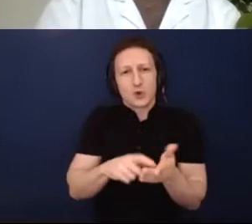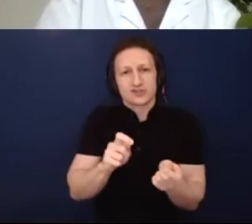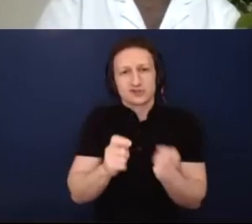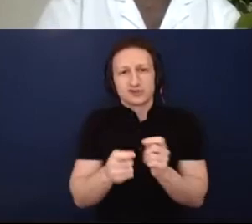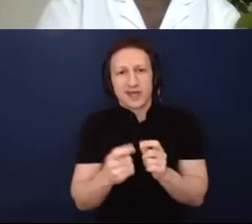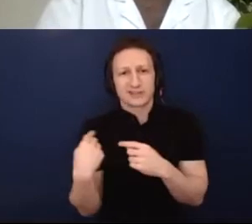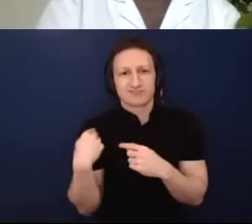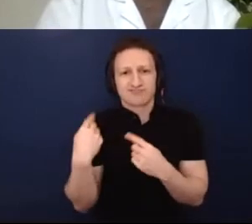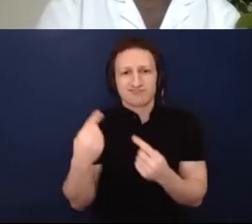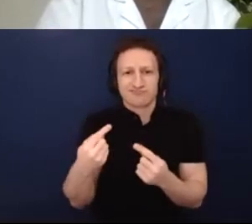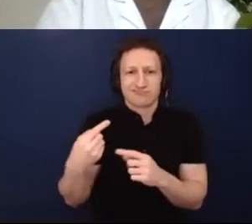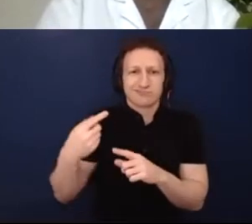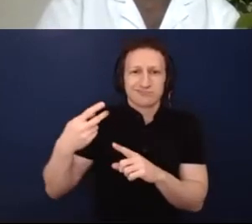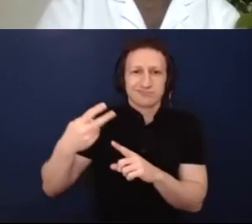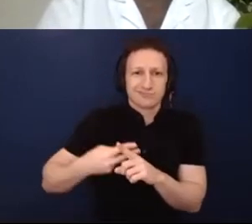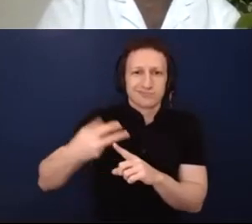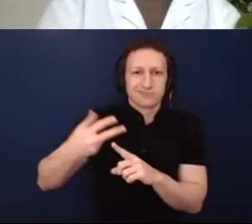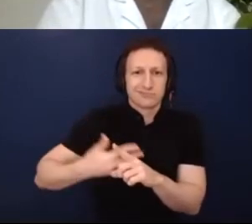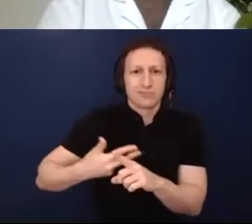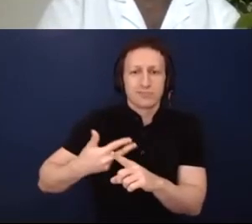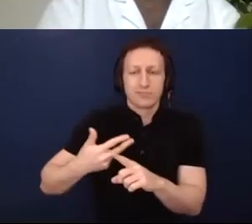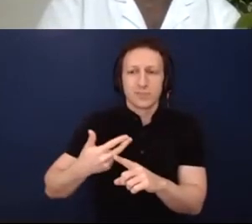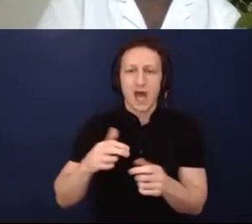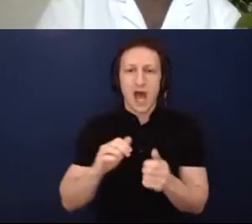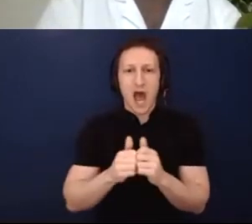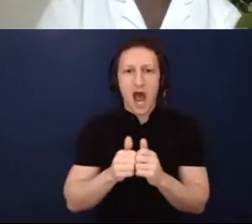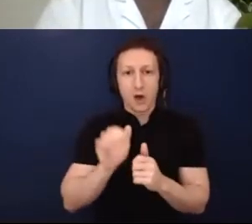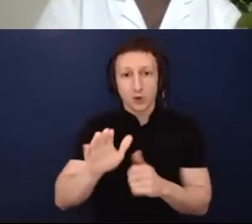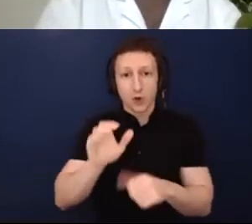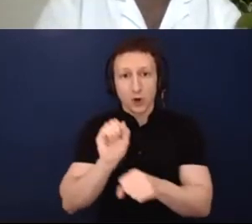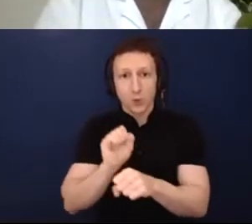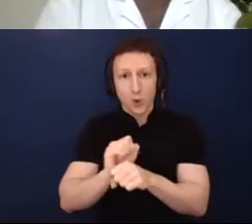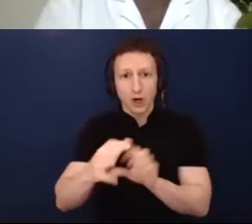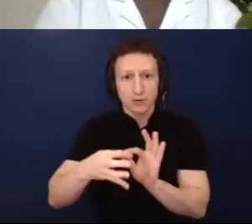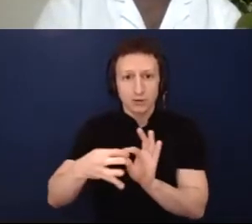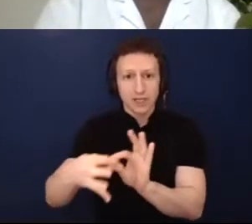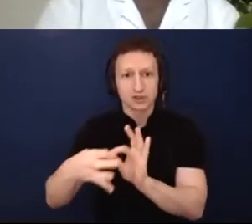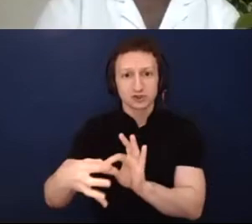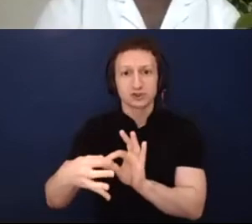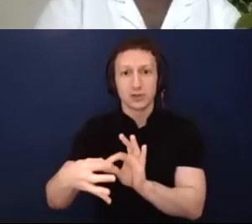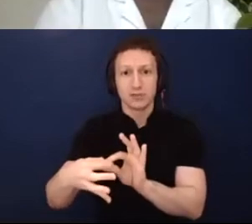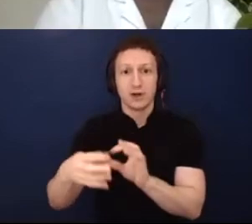what your relationship with cultural institutions was like before